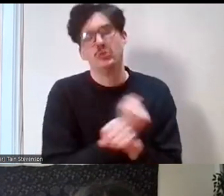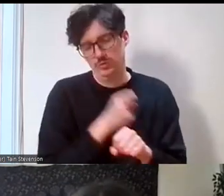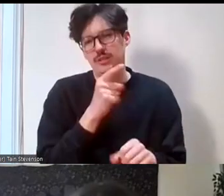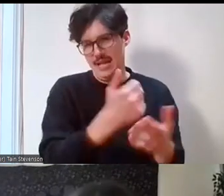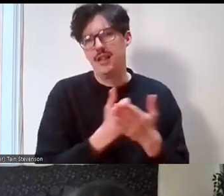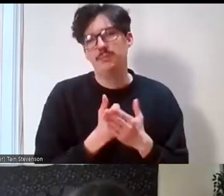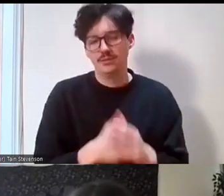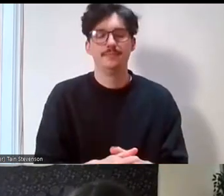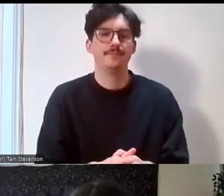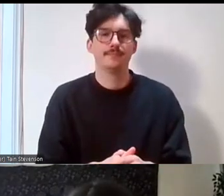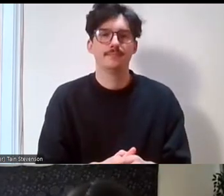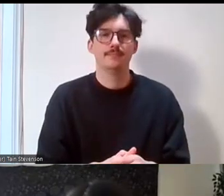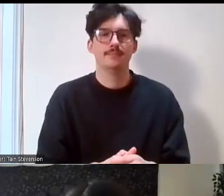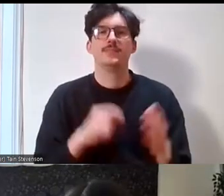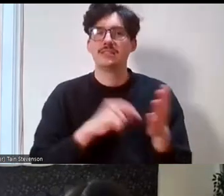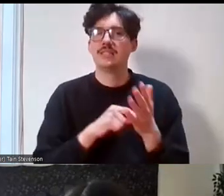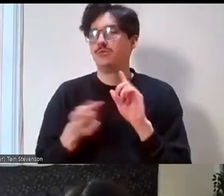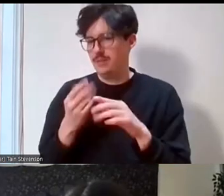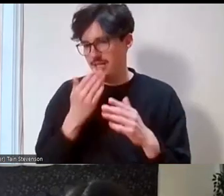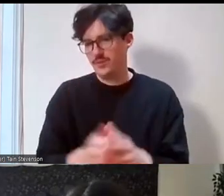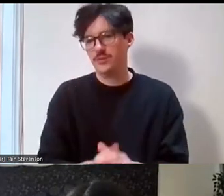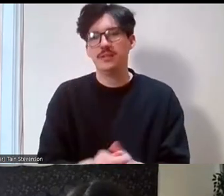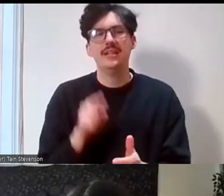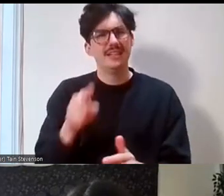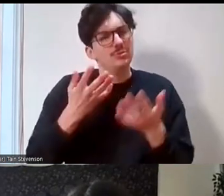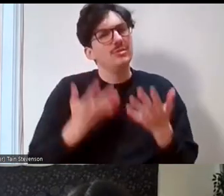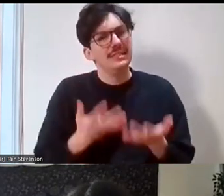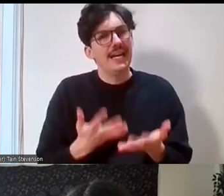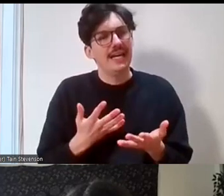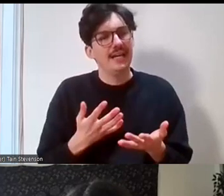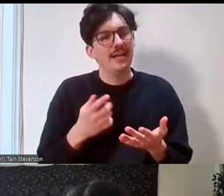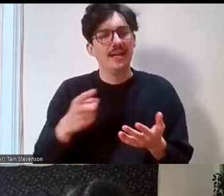Alright, thank you and that's what I love about today is that we're all ring fencing time to